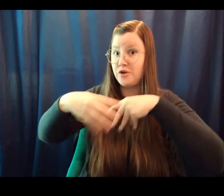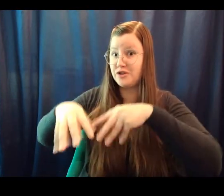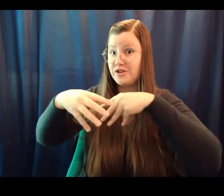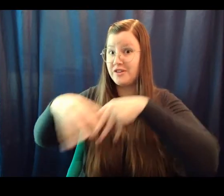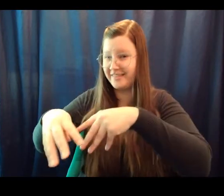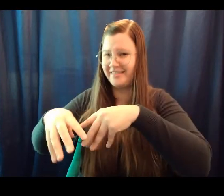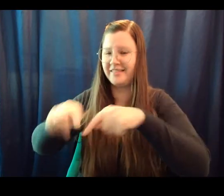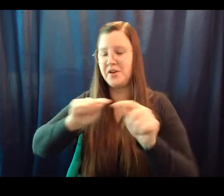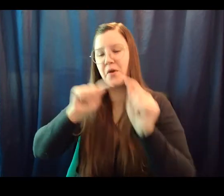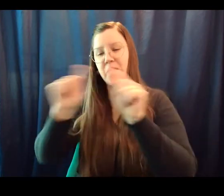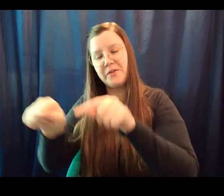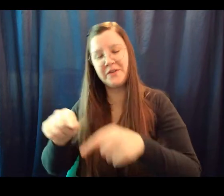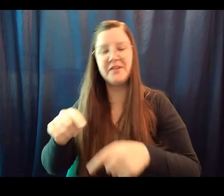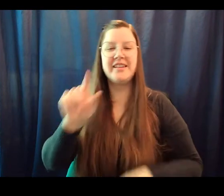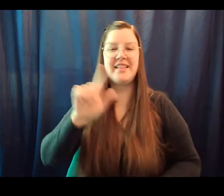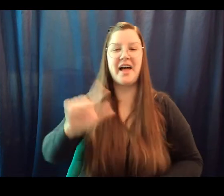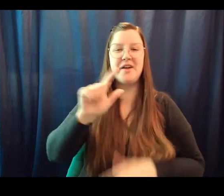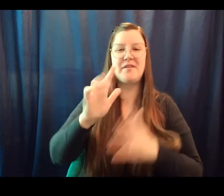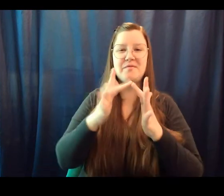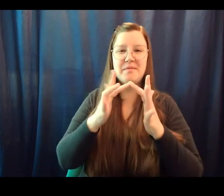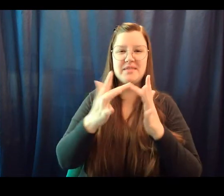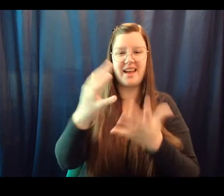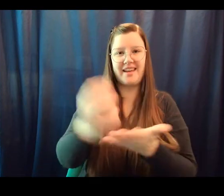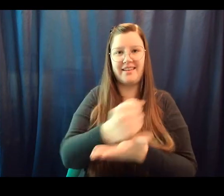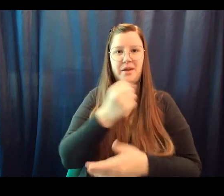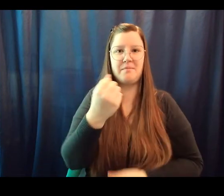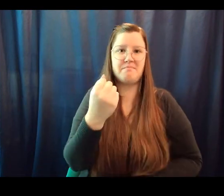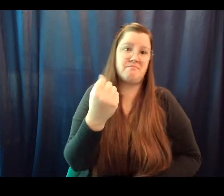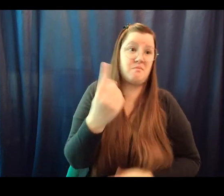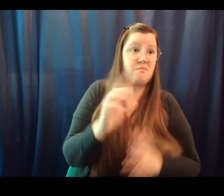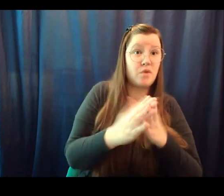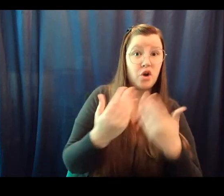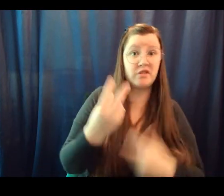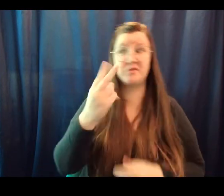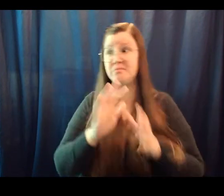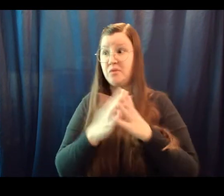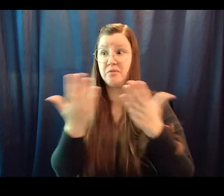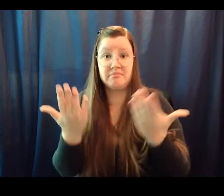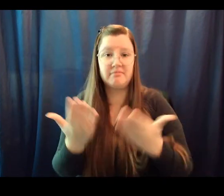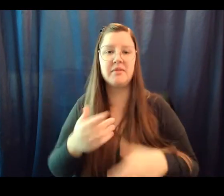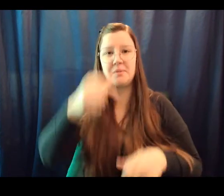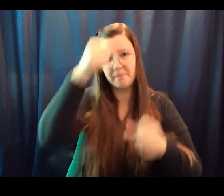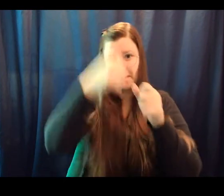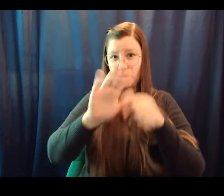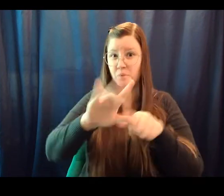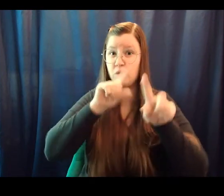or maybe even two. Reminder to get your orders in by the end of the day on Tuesday and you will